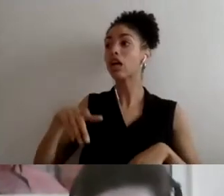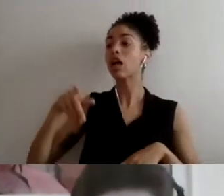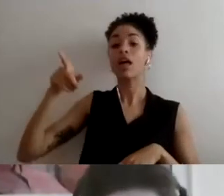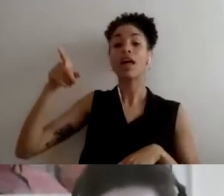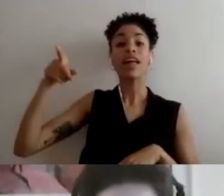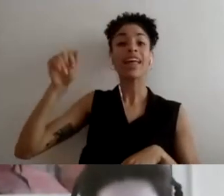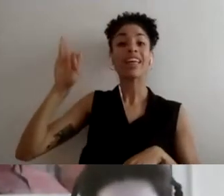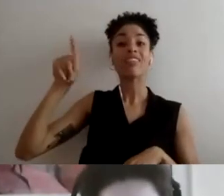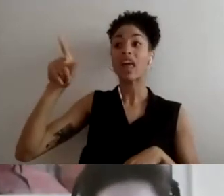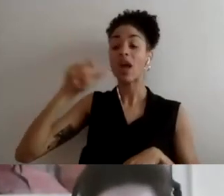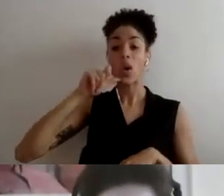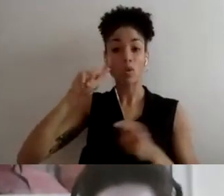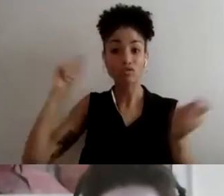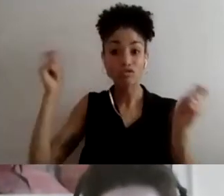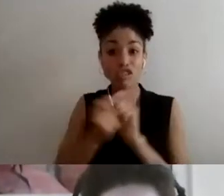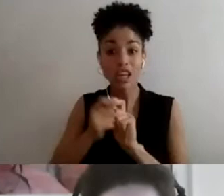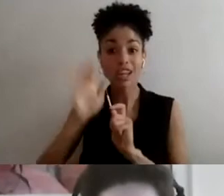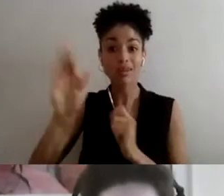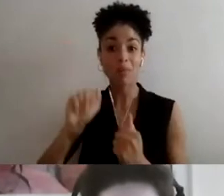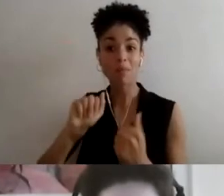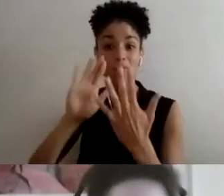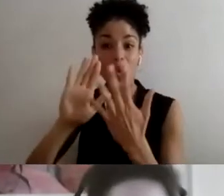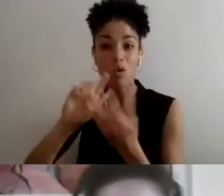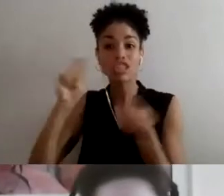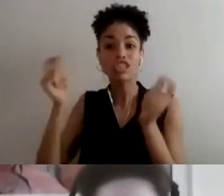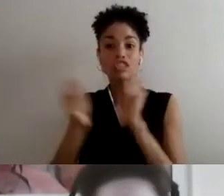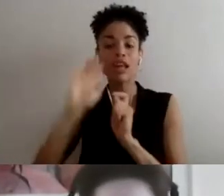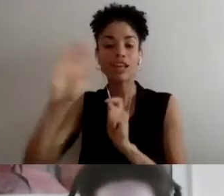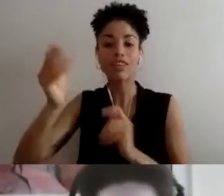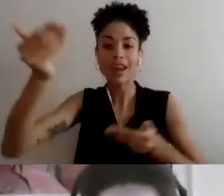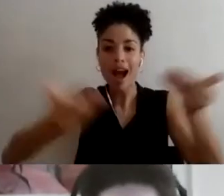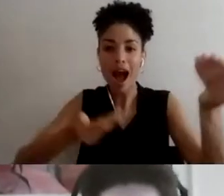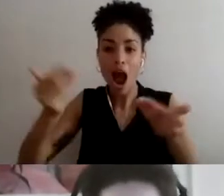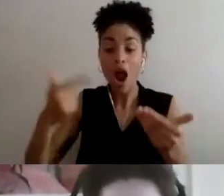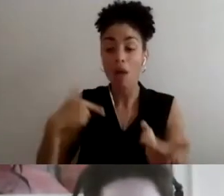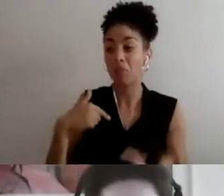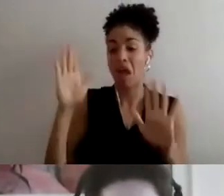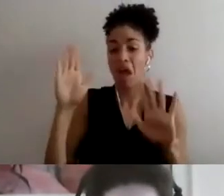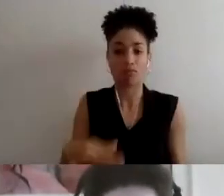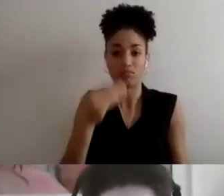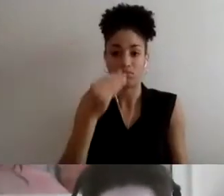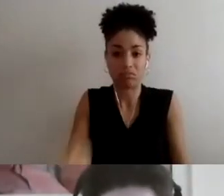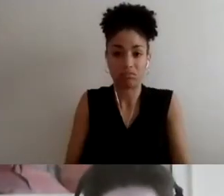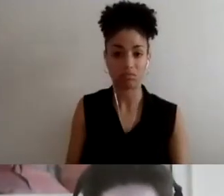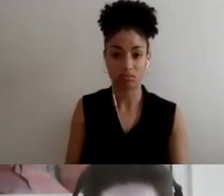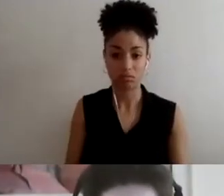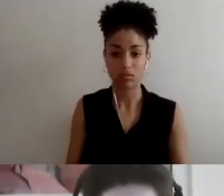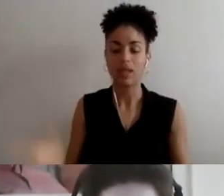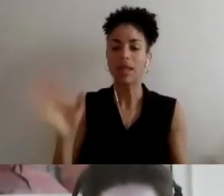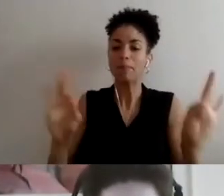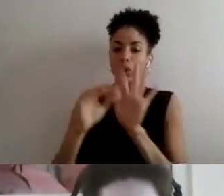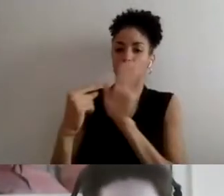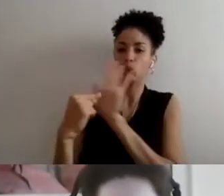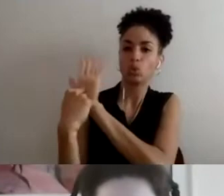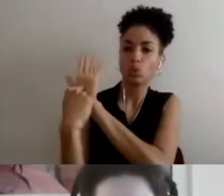accessibility, I'm not going to take that seriously.Show it. And, even if